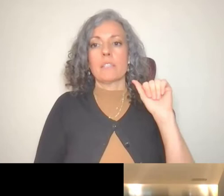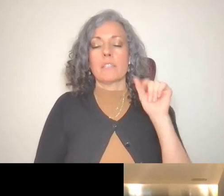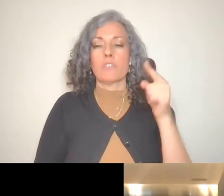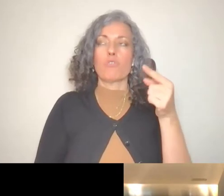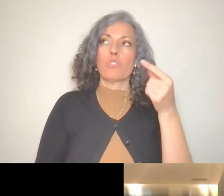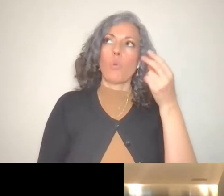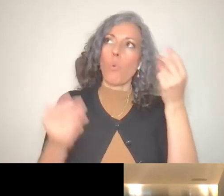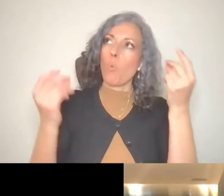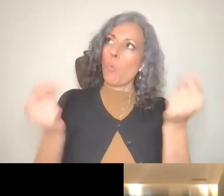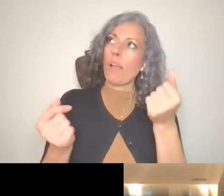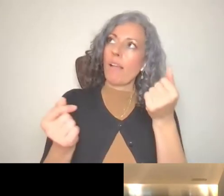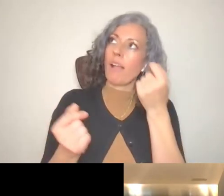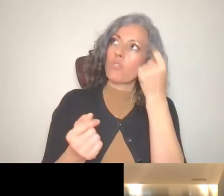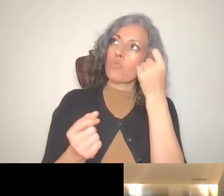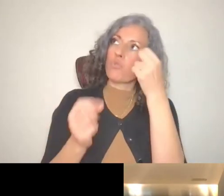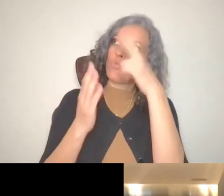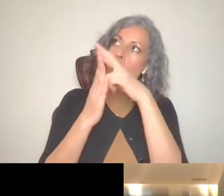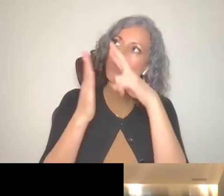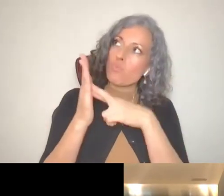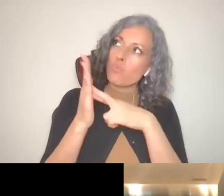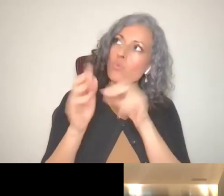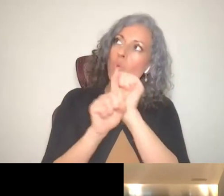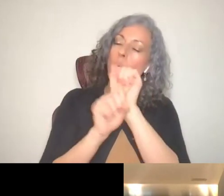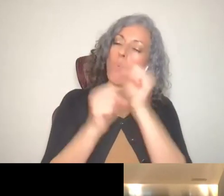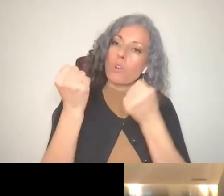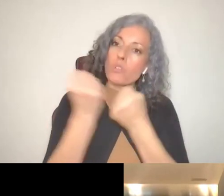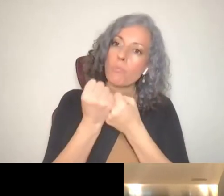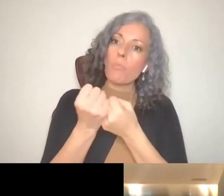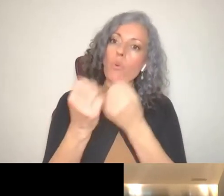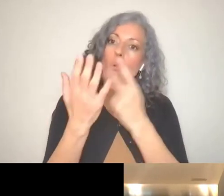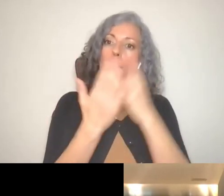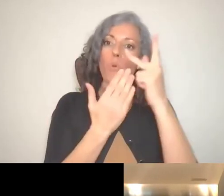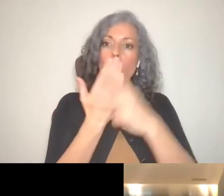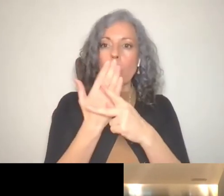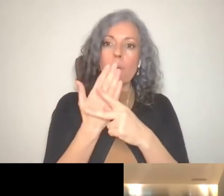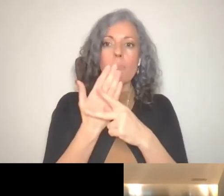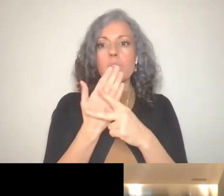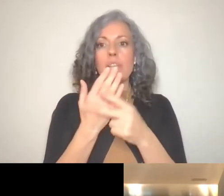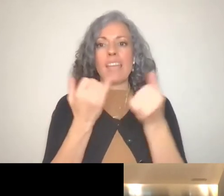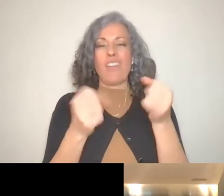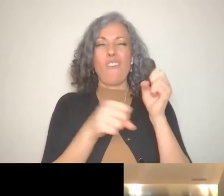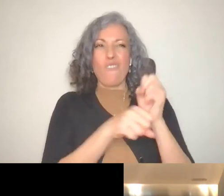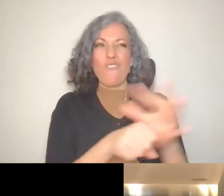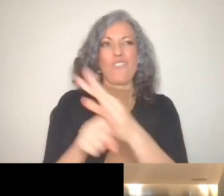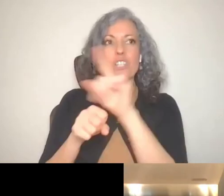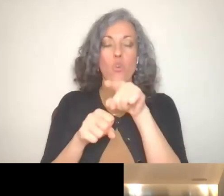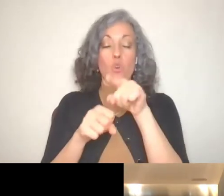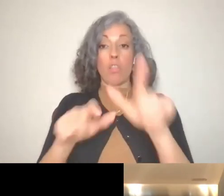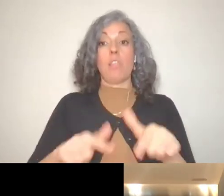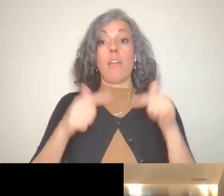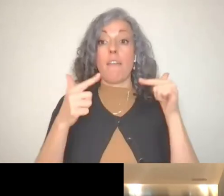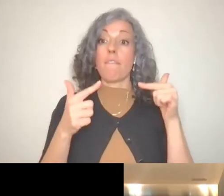Works of art, programs, and legislation that has so profoundly affected her life. So Taylor, I know you're going to share a